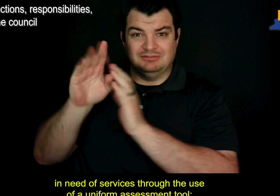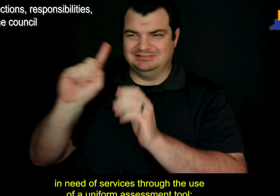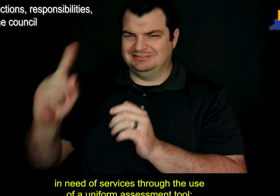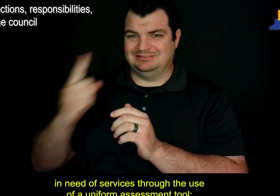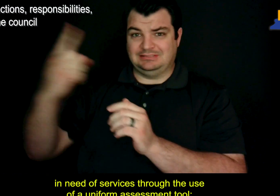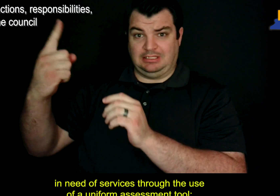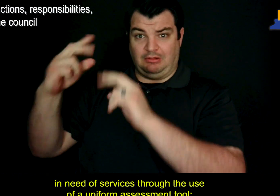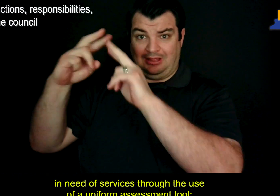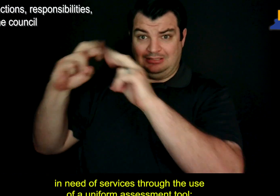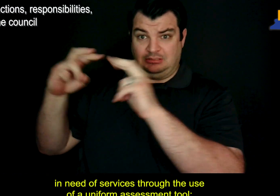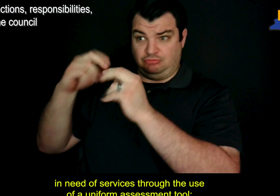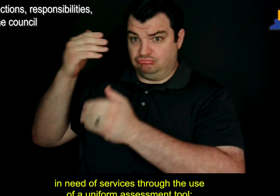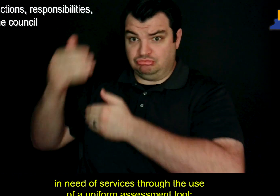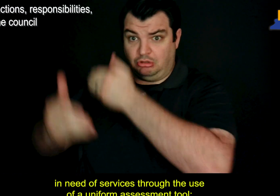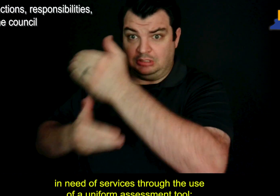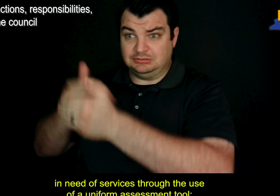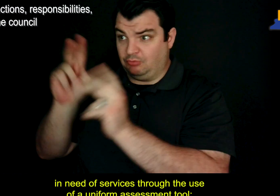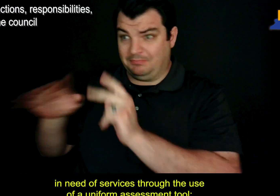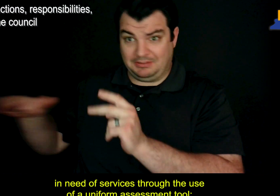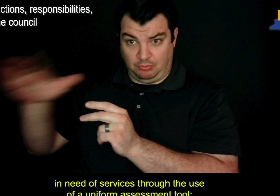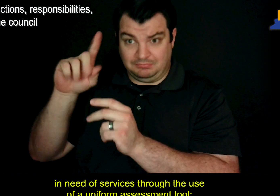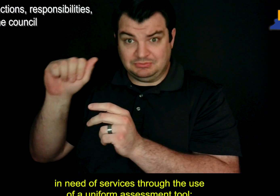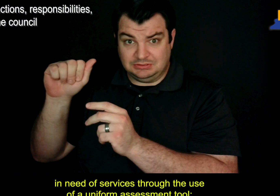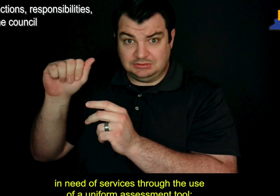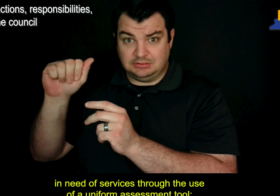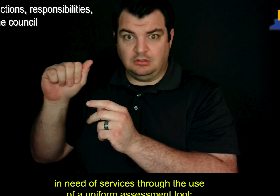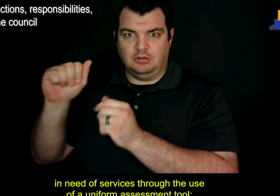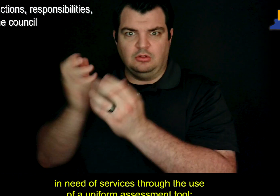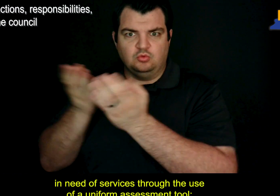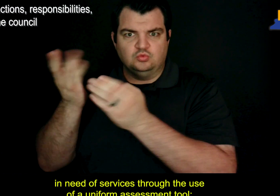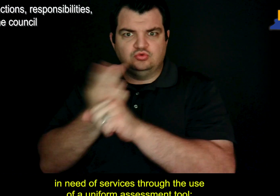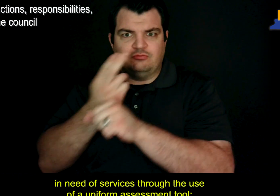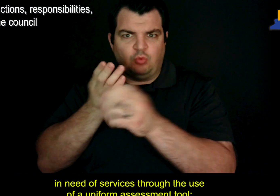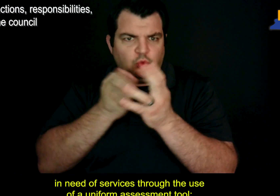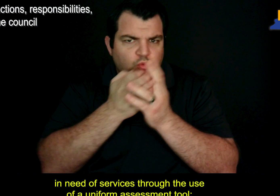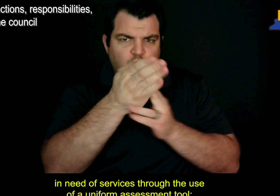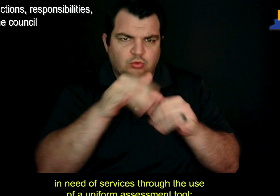in need of services through the use of a uniform assessment tool;